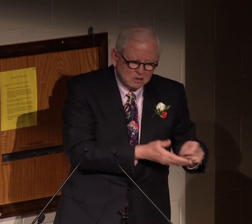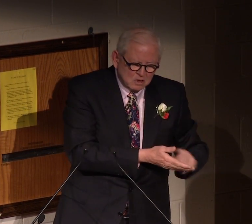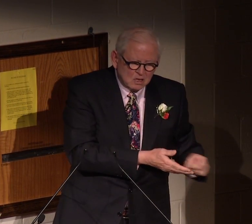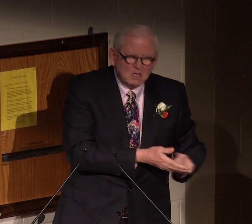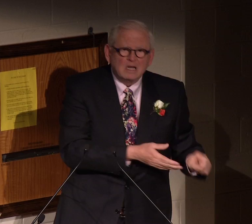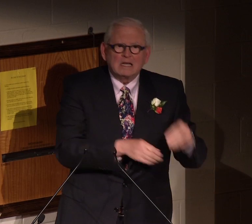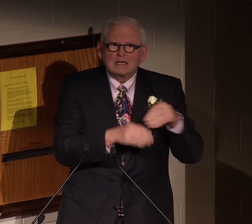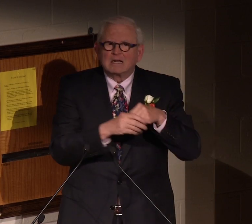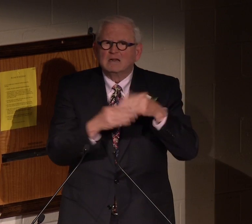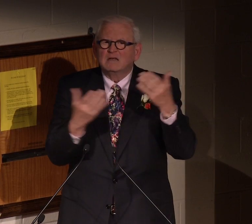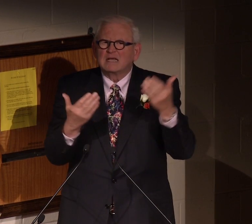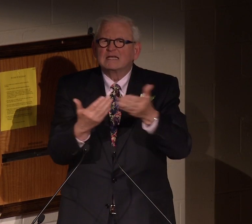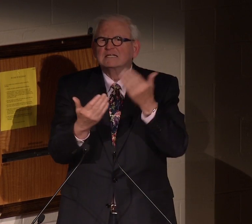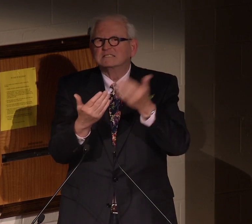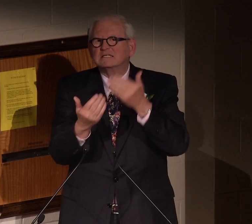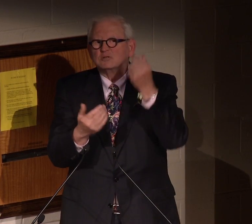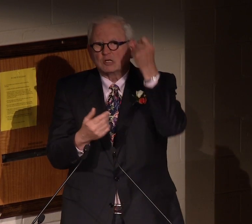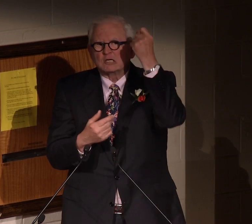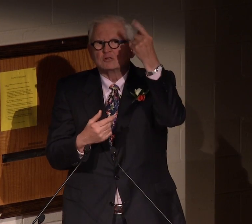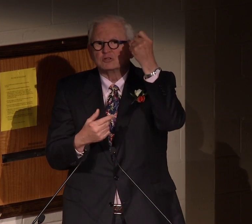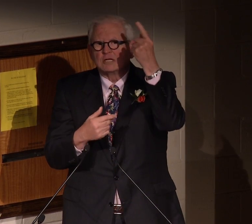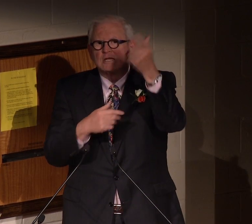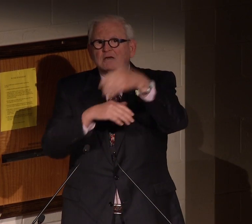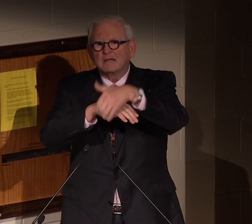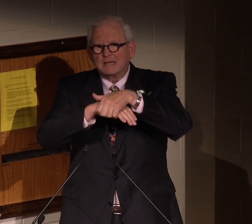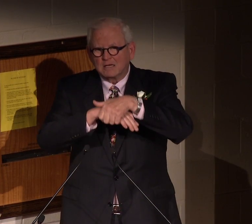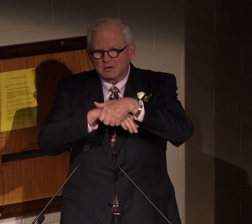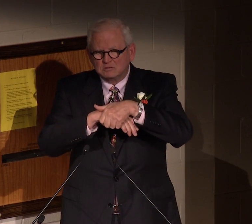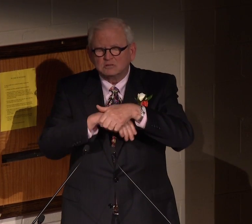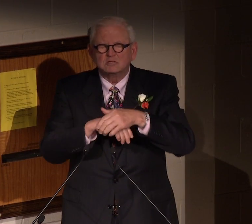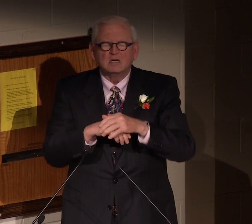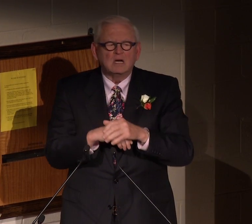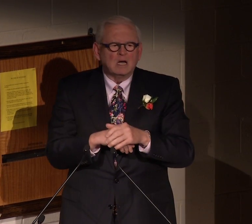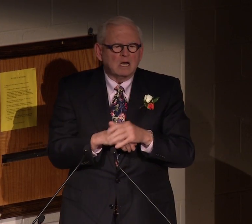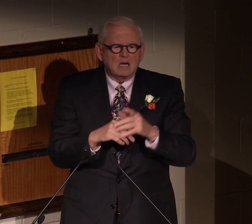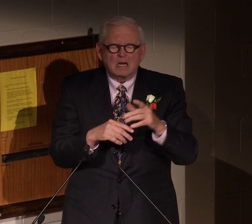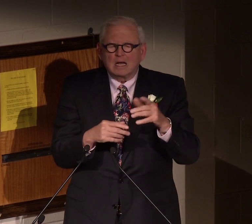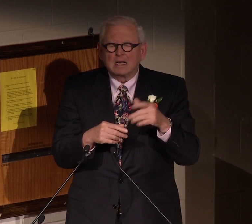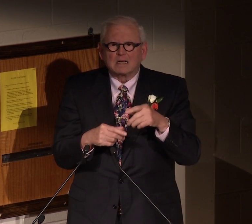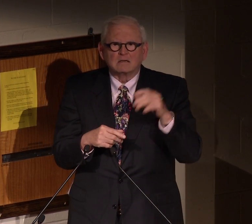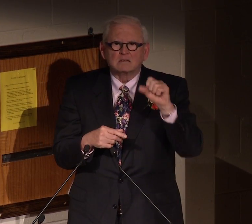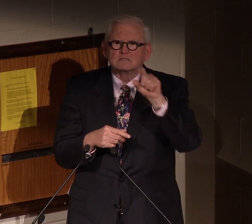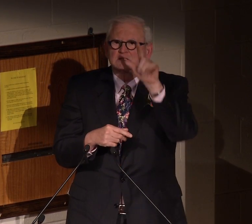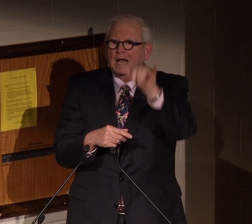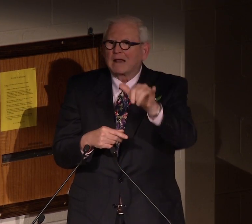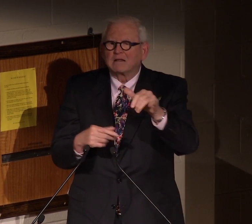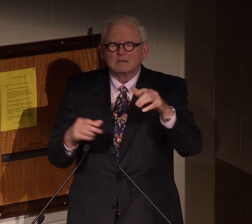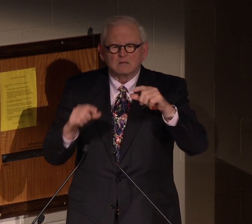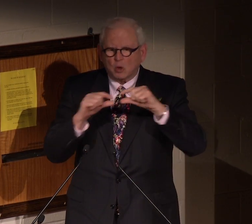with some captions. So it was much easier to comprehend with the English